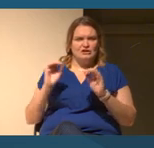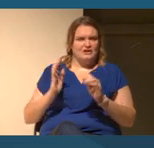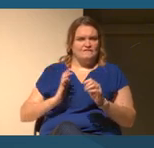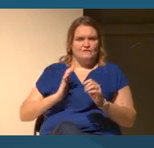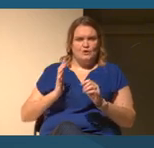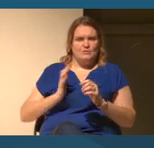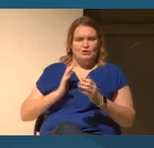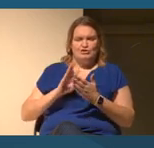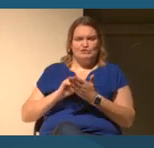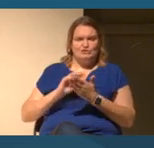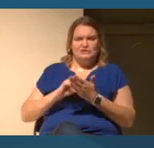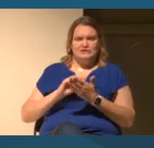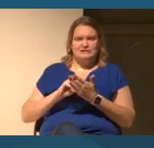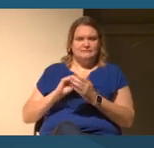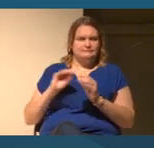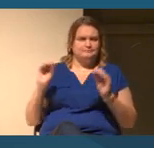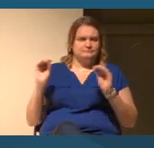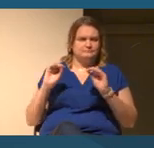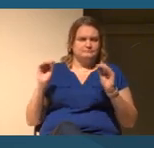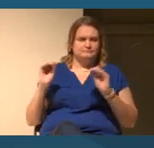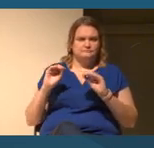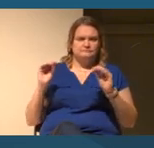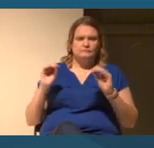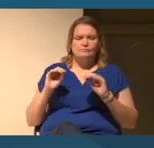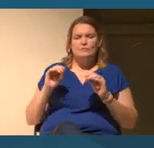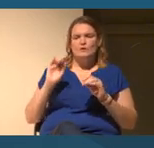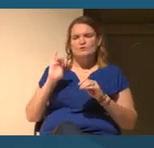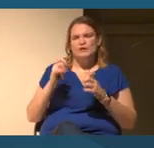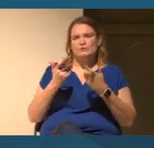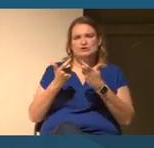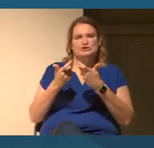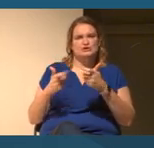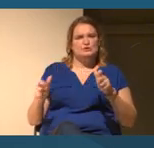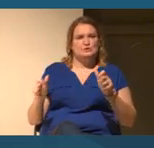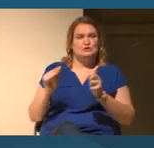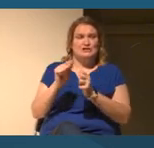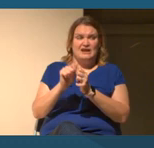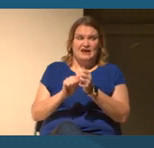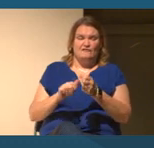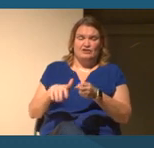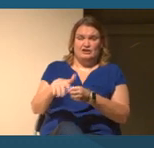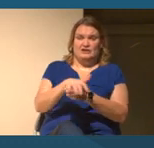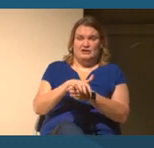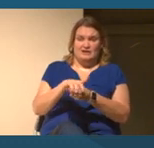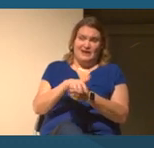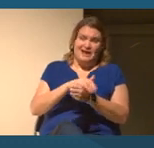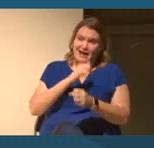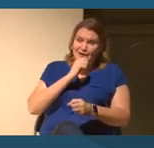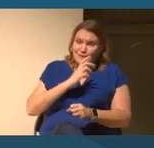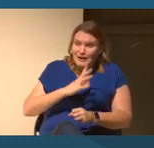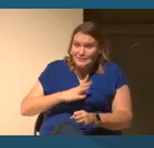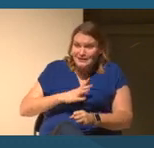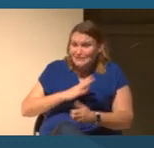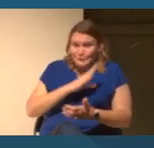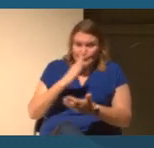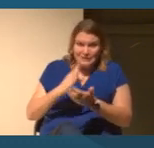So there was a huge absence in every aspect, and women never heard about the contributions of women.